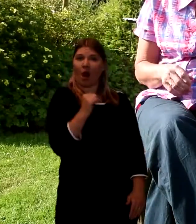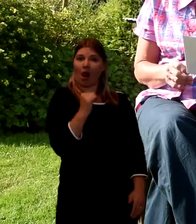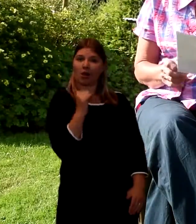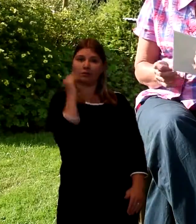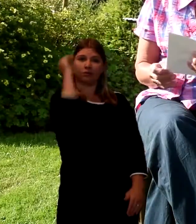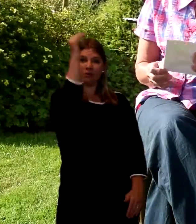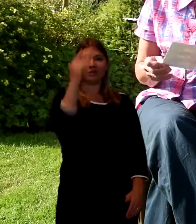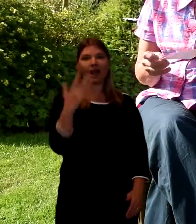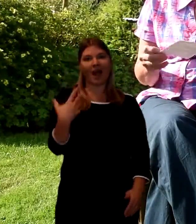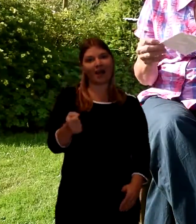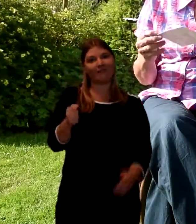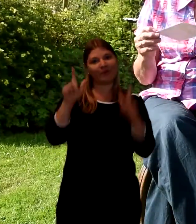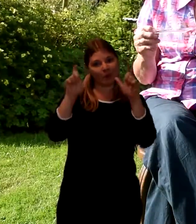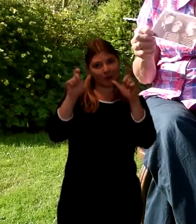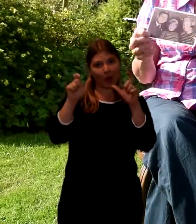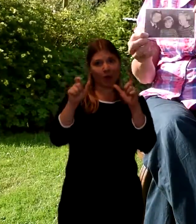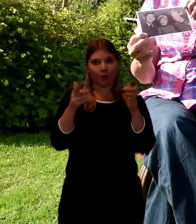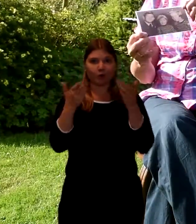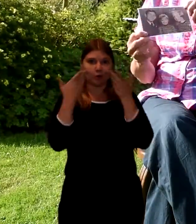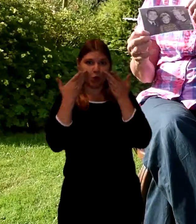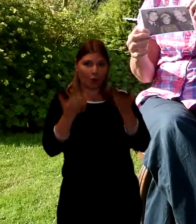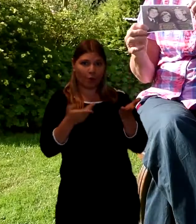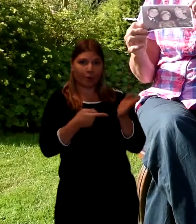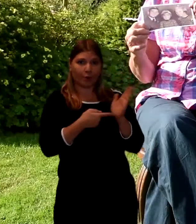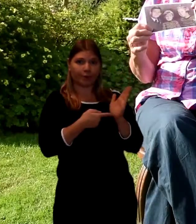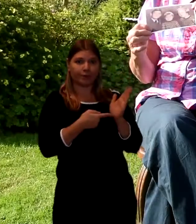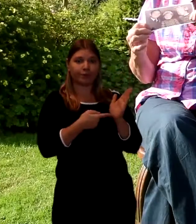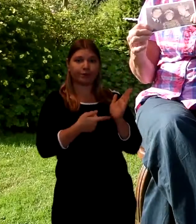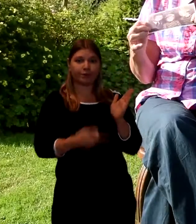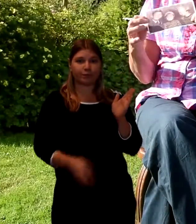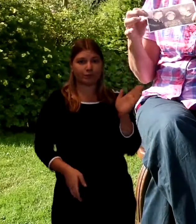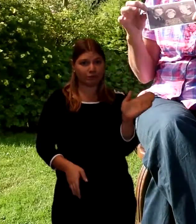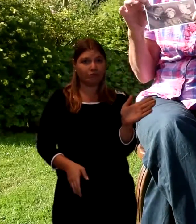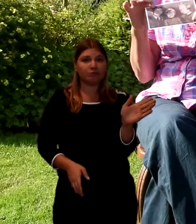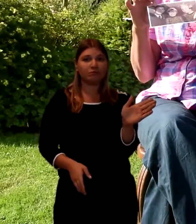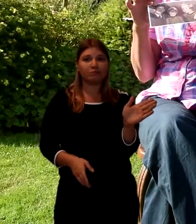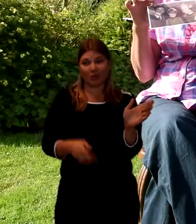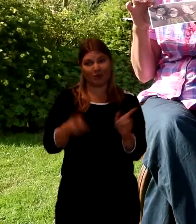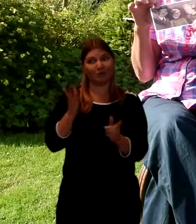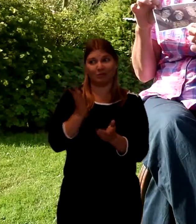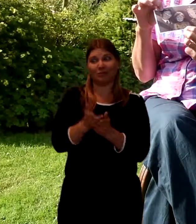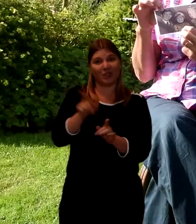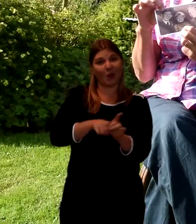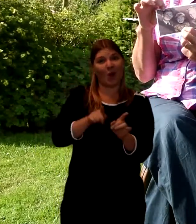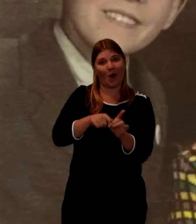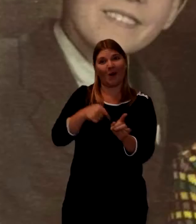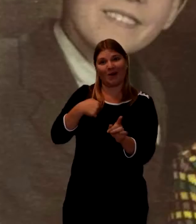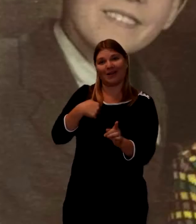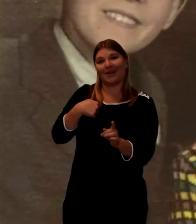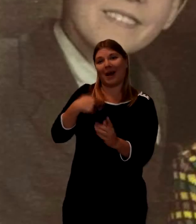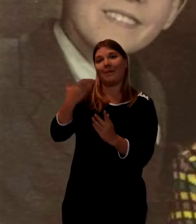I don't know whether you want to see it. Just to show you him when he we were very young. I was the little one in the middle there,